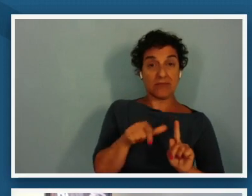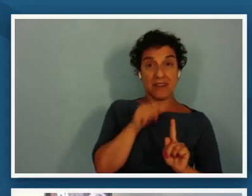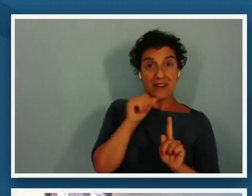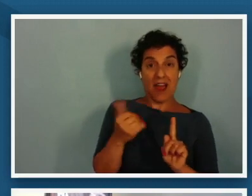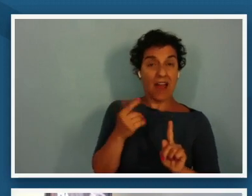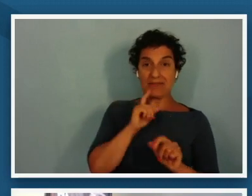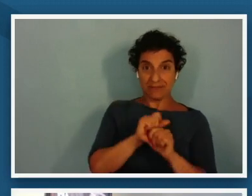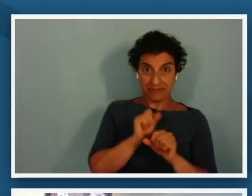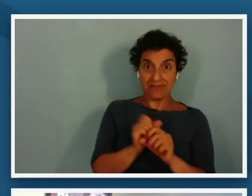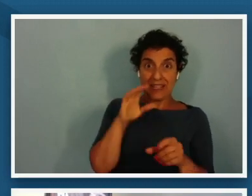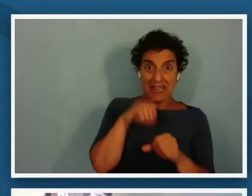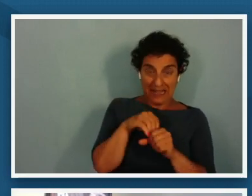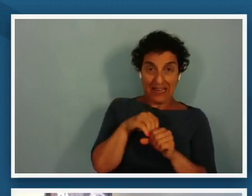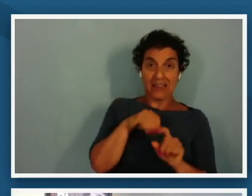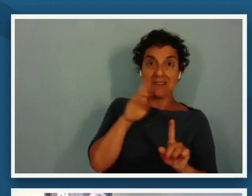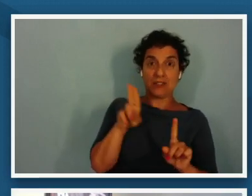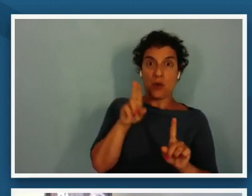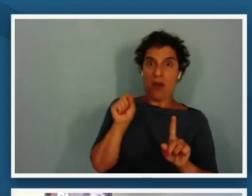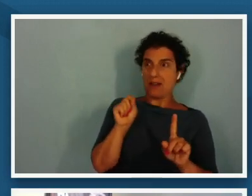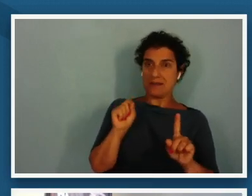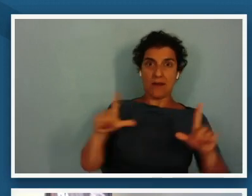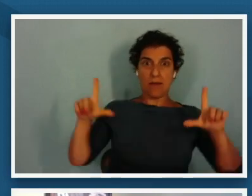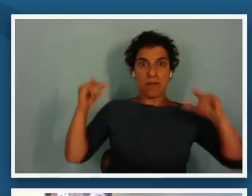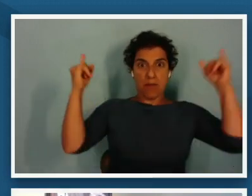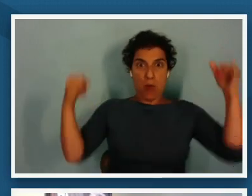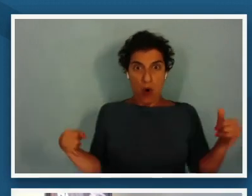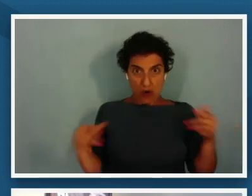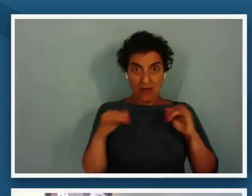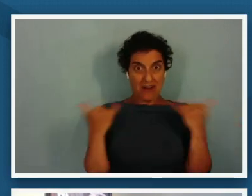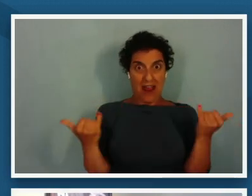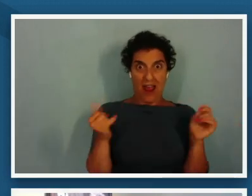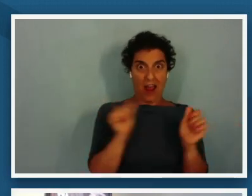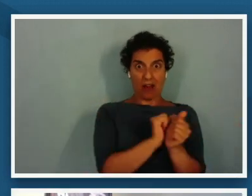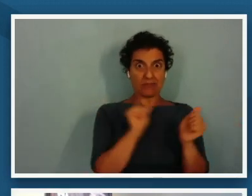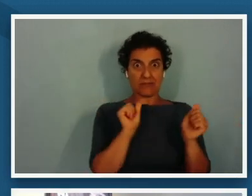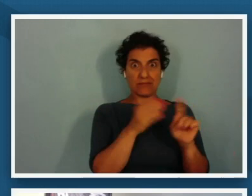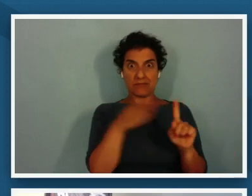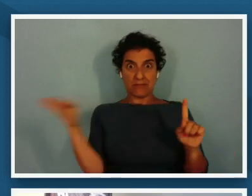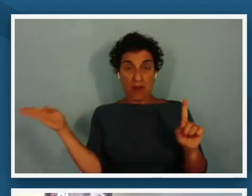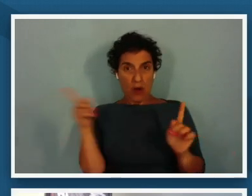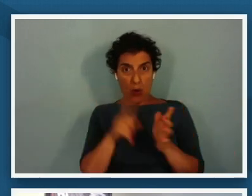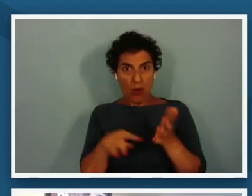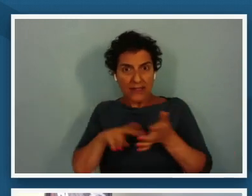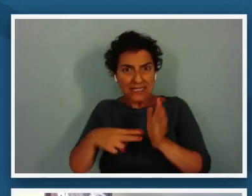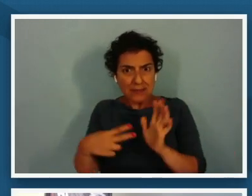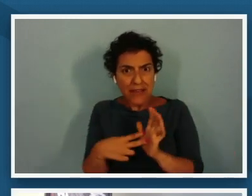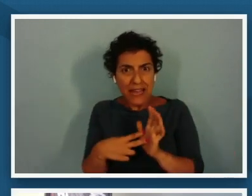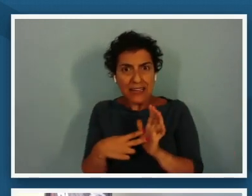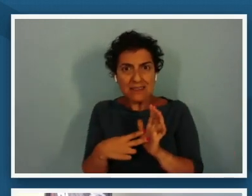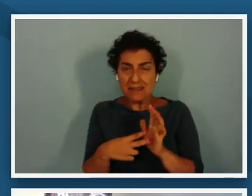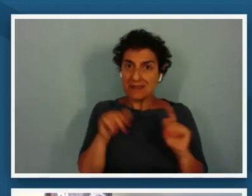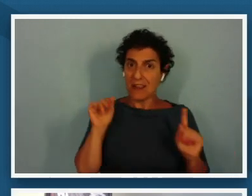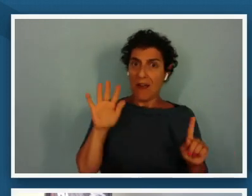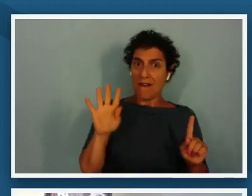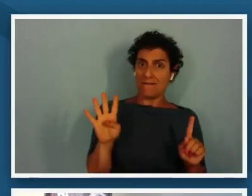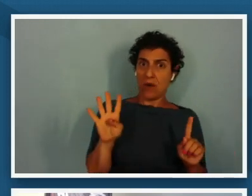and really what this meant was the question before the nation um would four